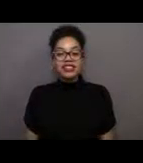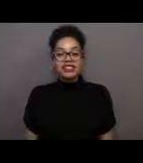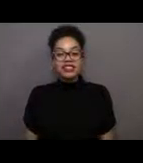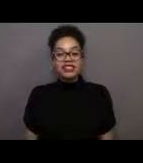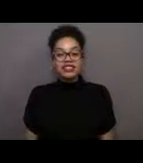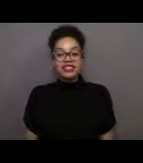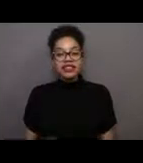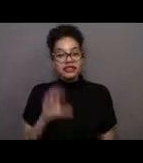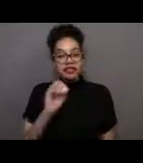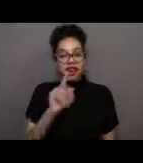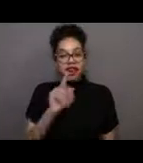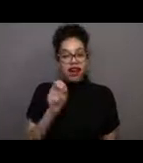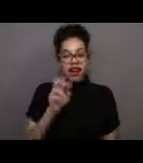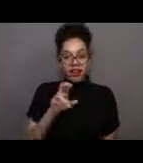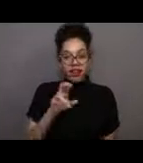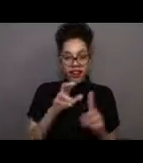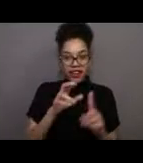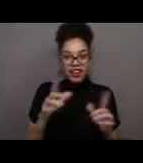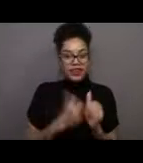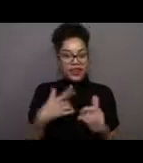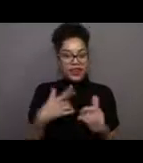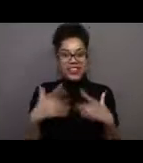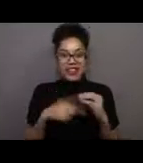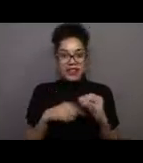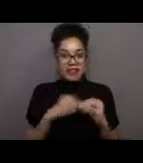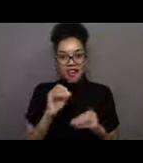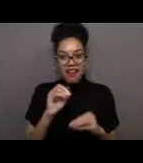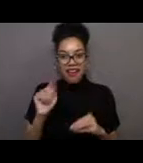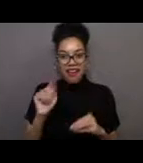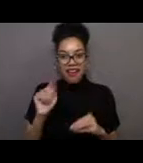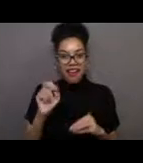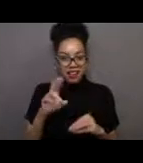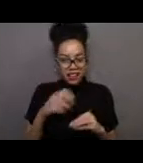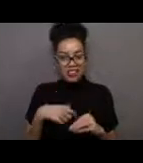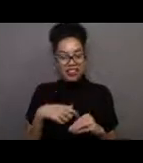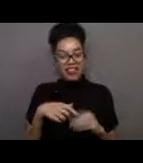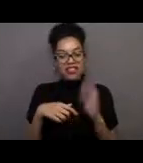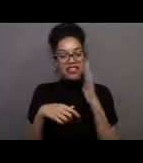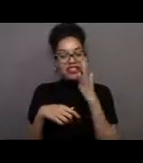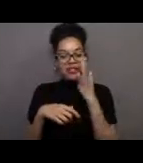everyone was very excited about the otters. I'm getting some questions about whether